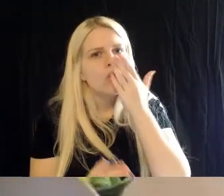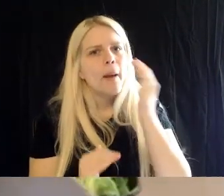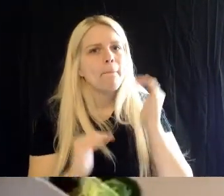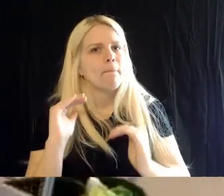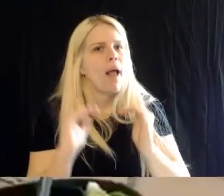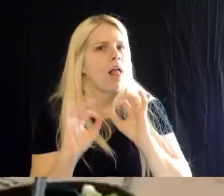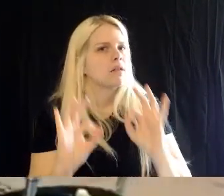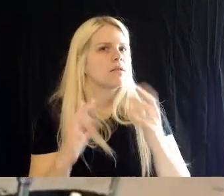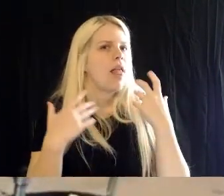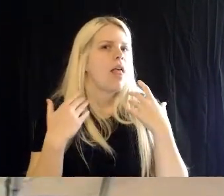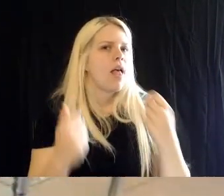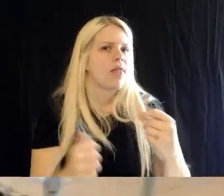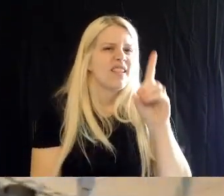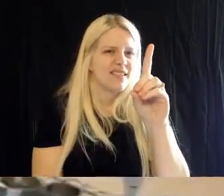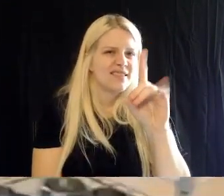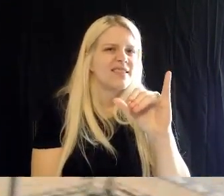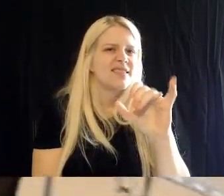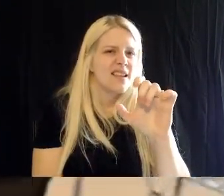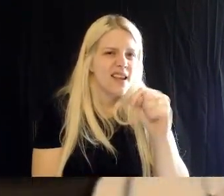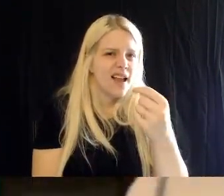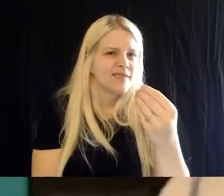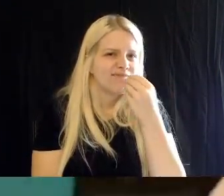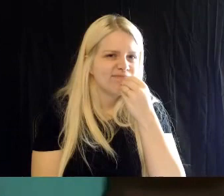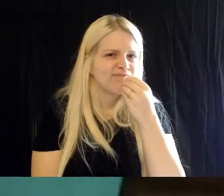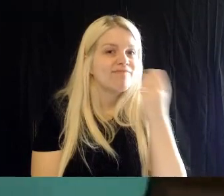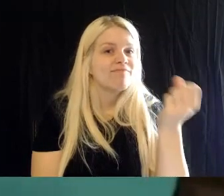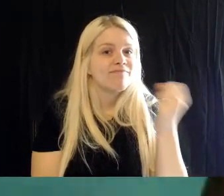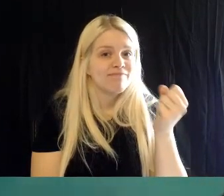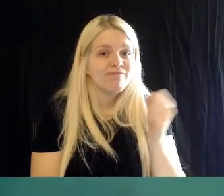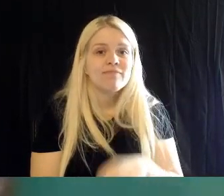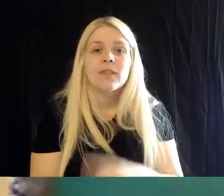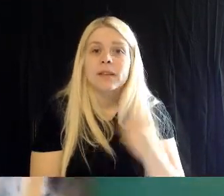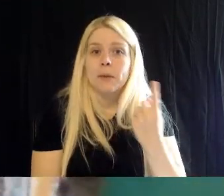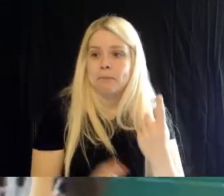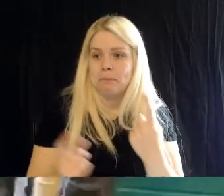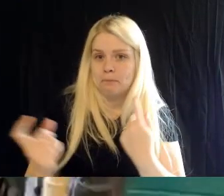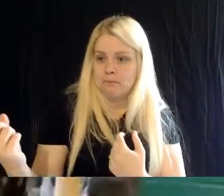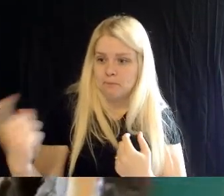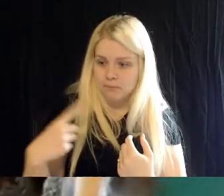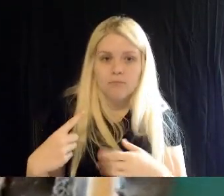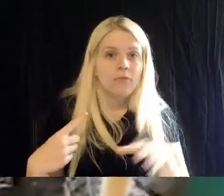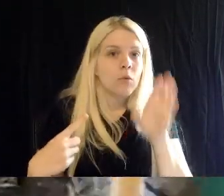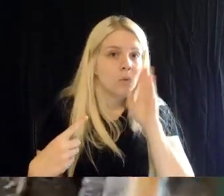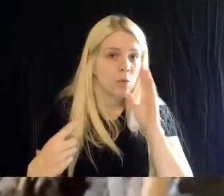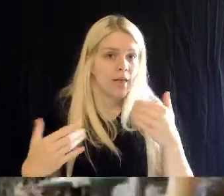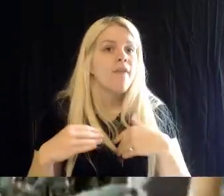Brad: And yes folks, Nash- you asked we are going to have some more animal paintings-